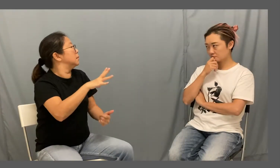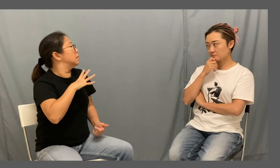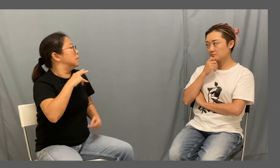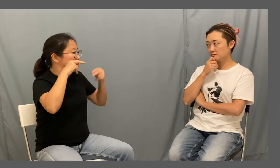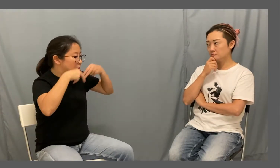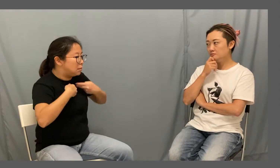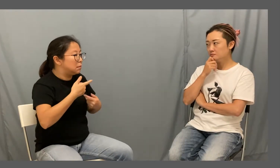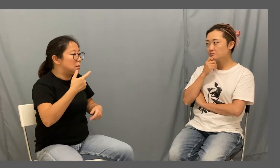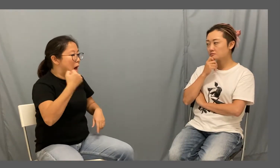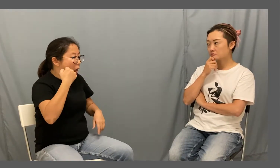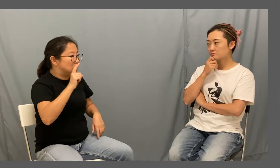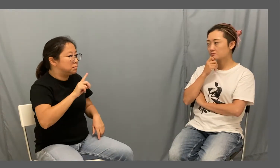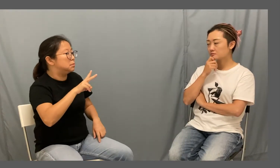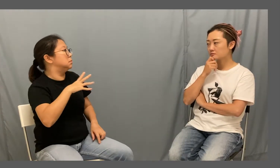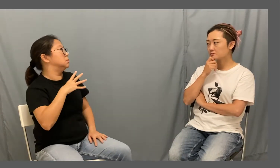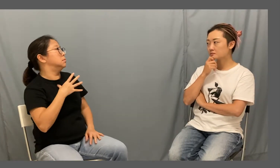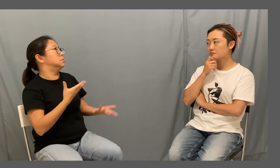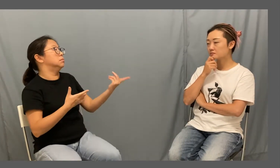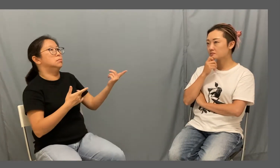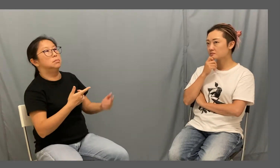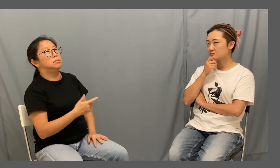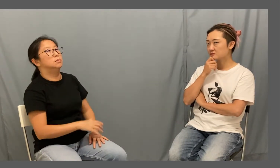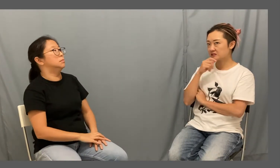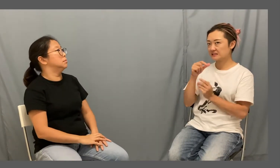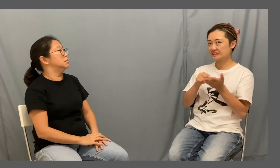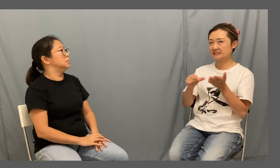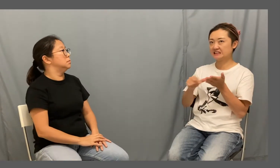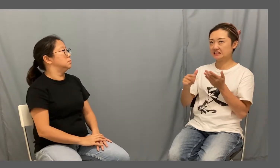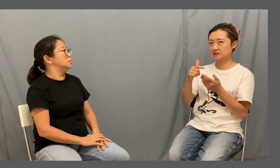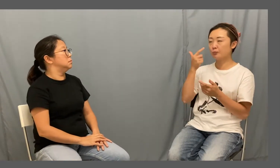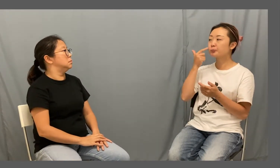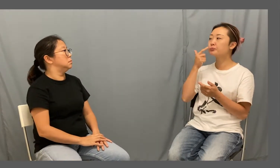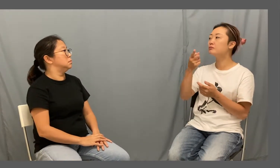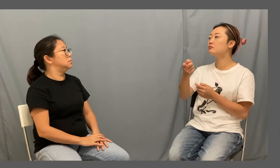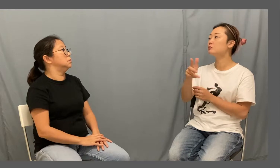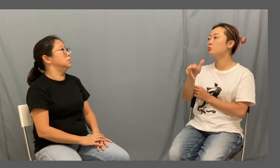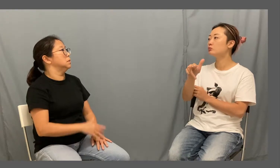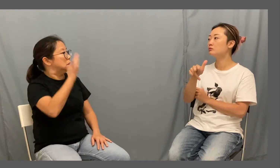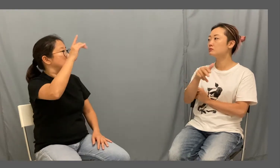Lisa: Assess yourself if you are competent Cat: Those vocabs are a piece of cake to that interpreter